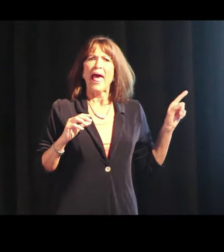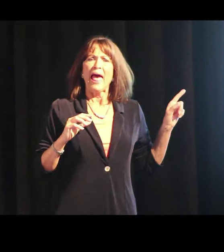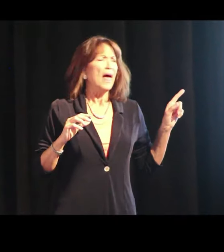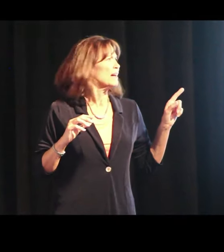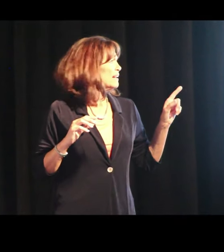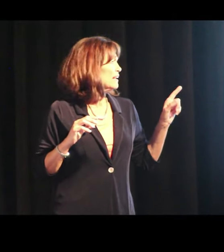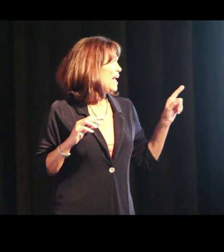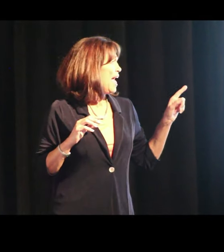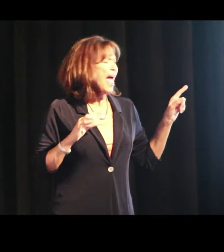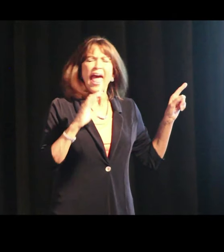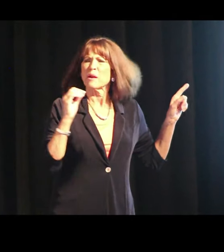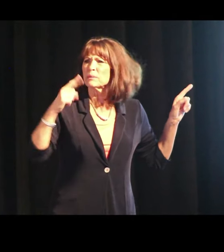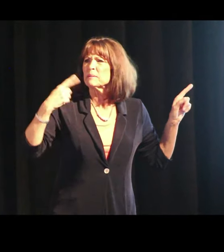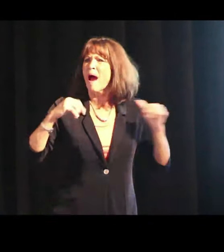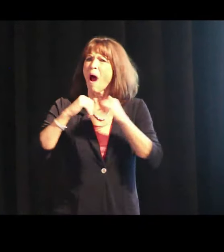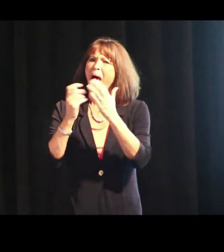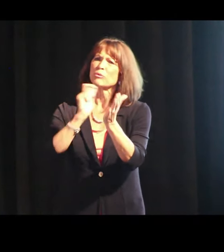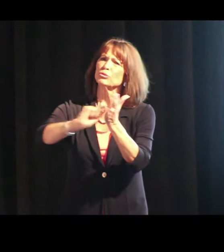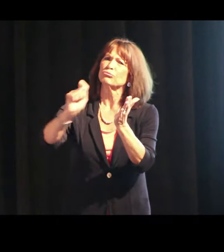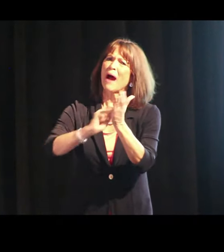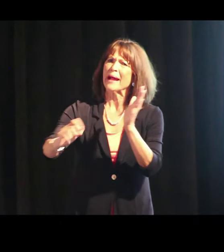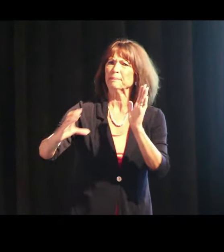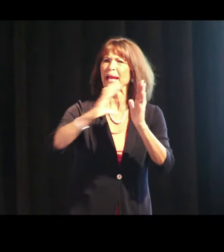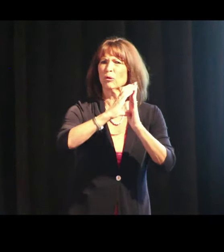and it was about how to write a paragraph